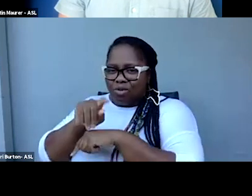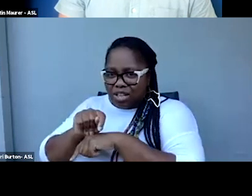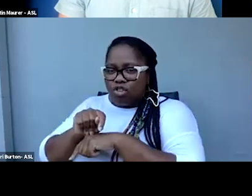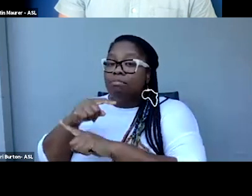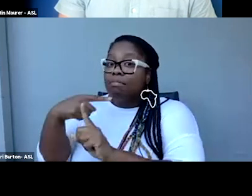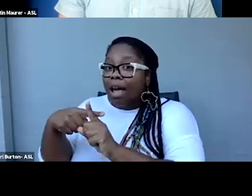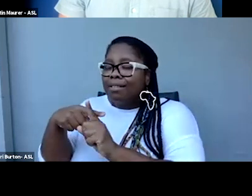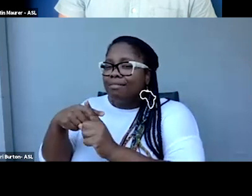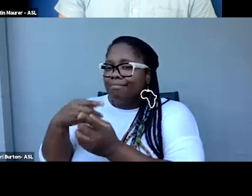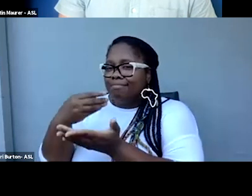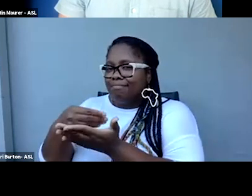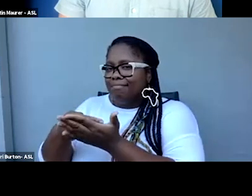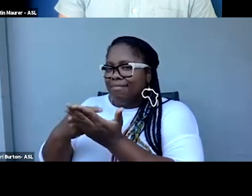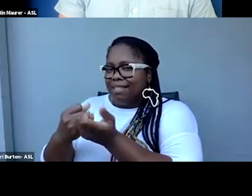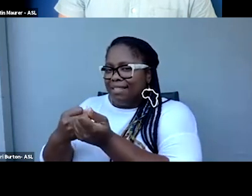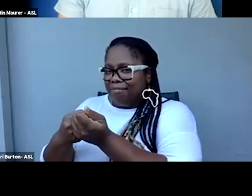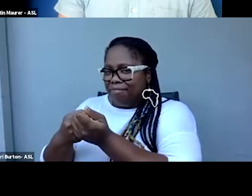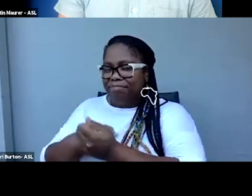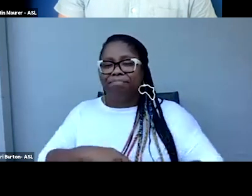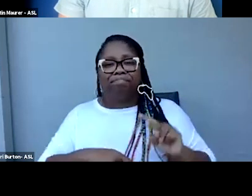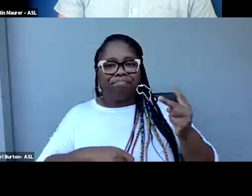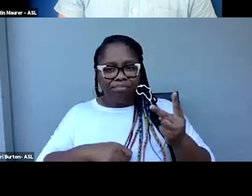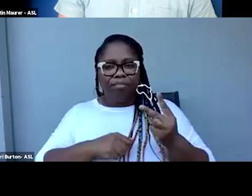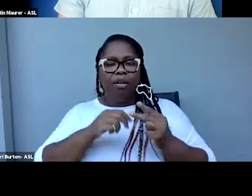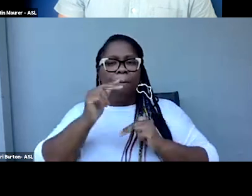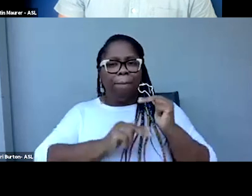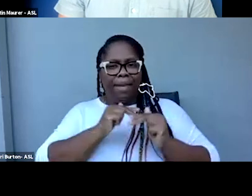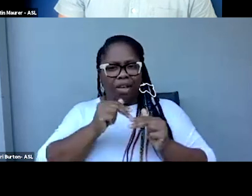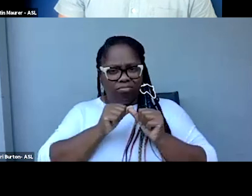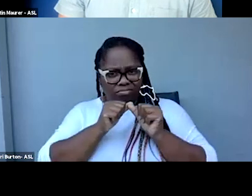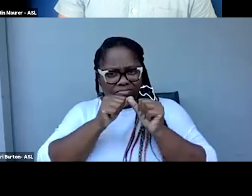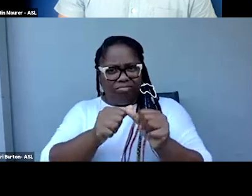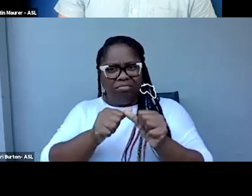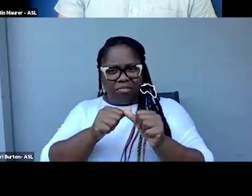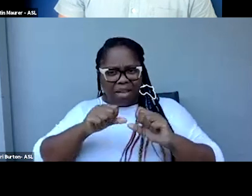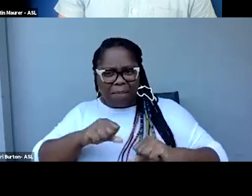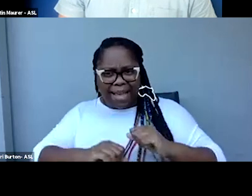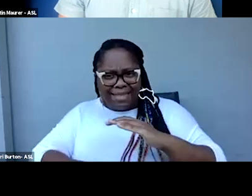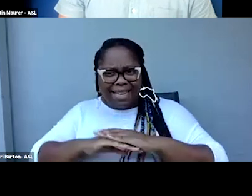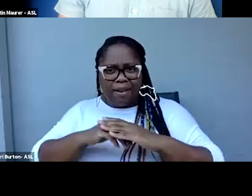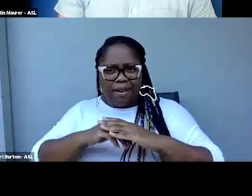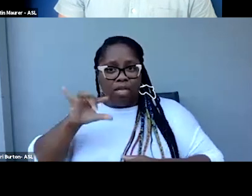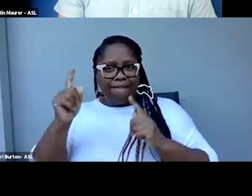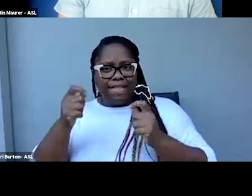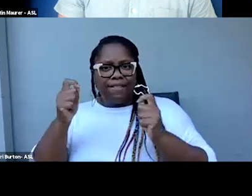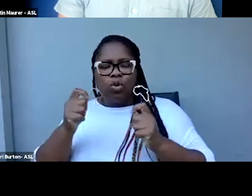Second, we want to build ongoing capacity within that particular festival so they can continue not just in that first year,